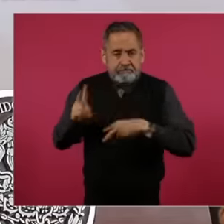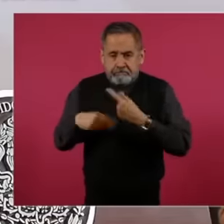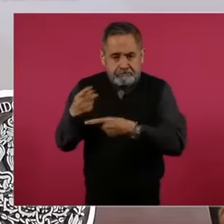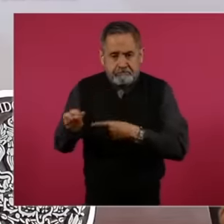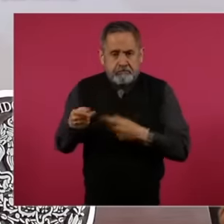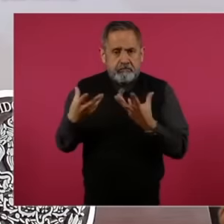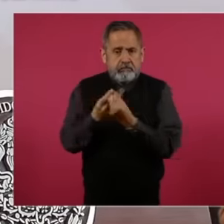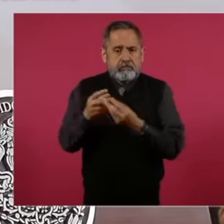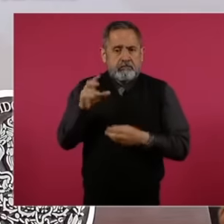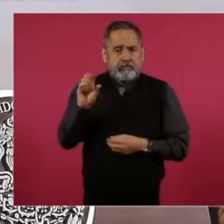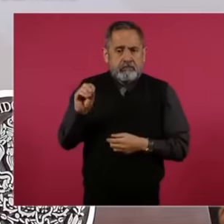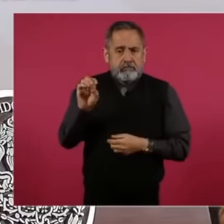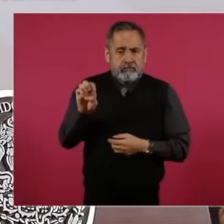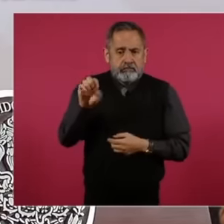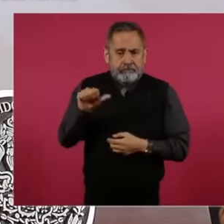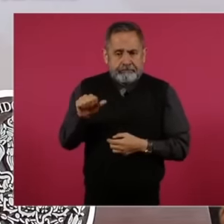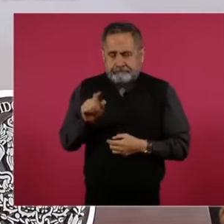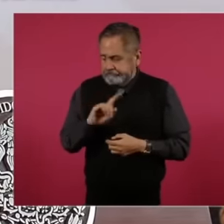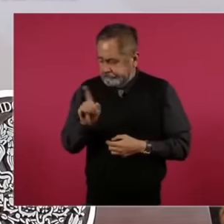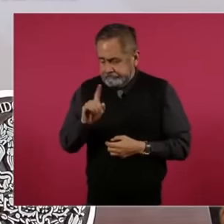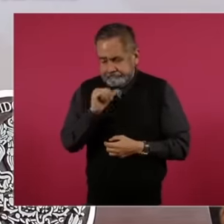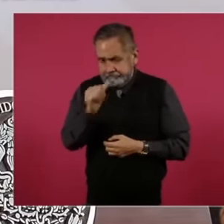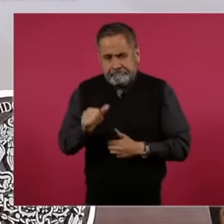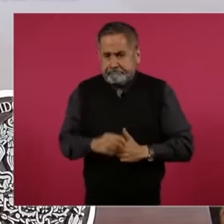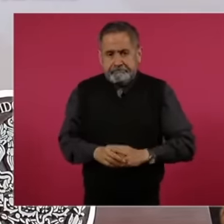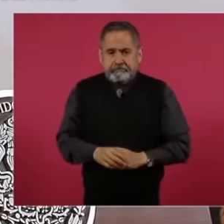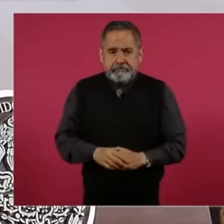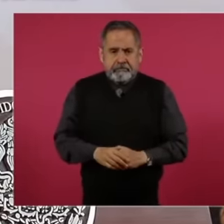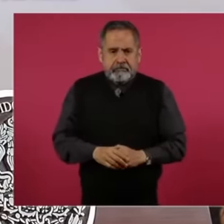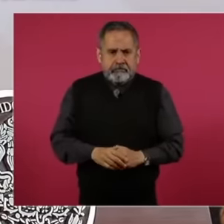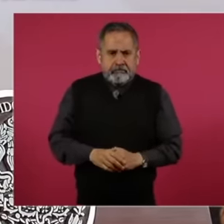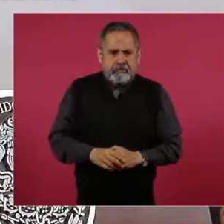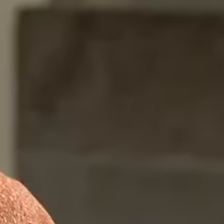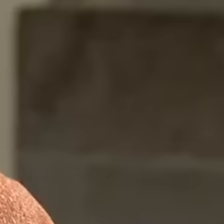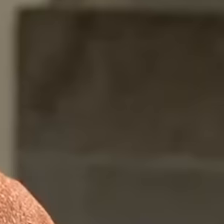the and we are not going to participate